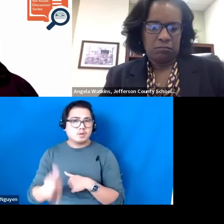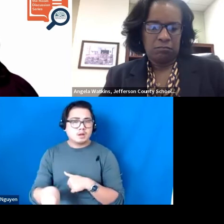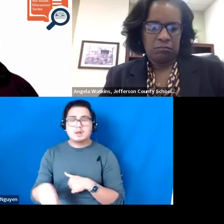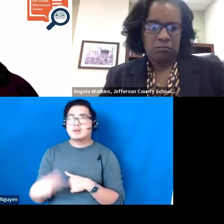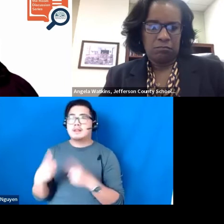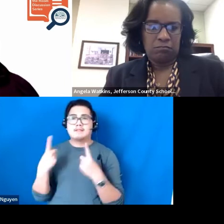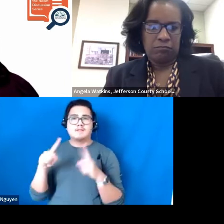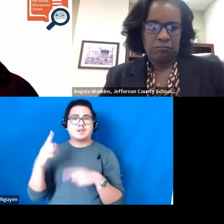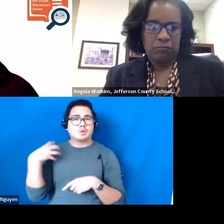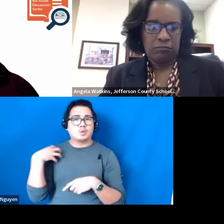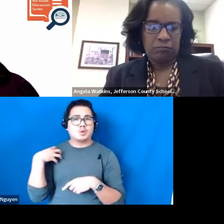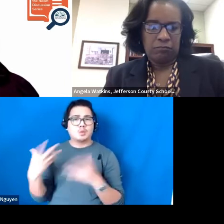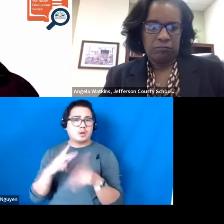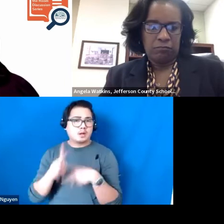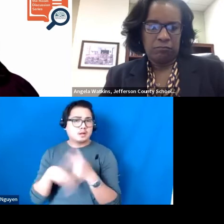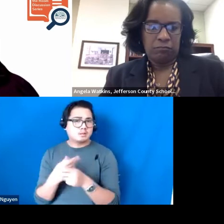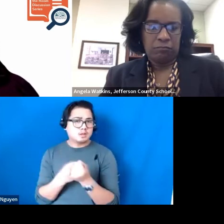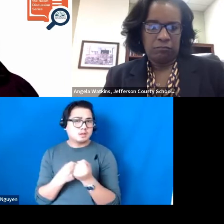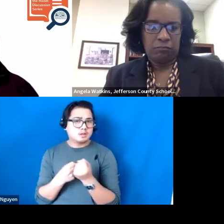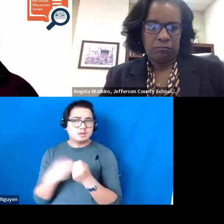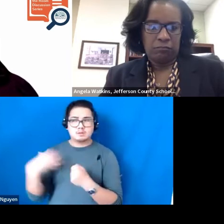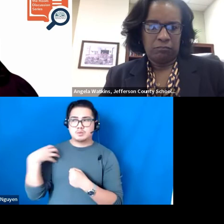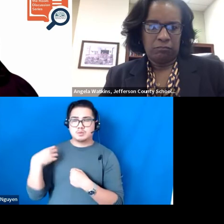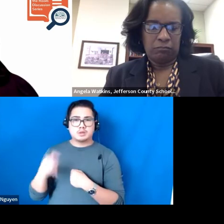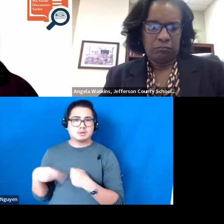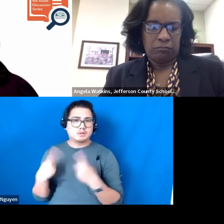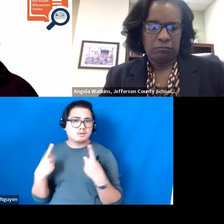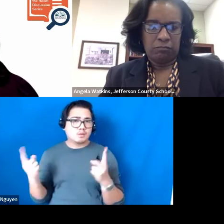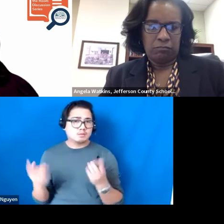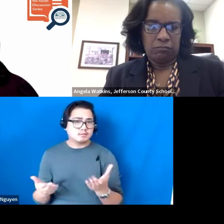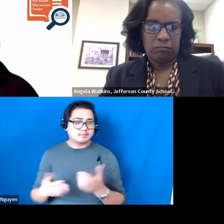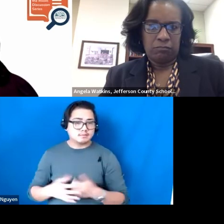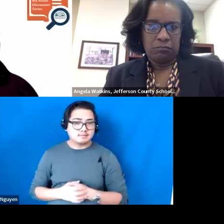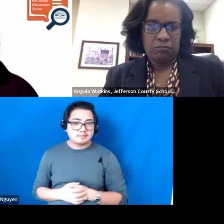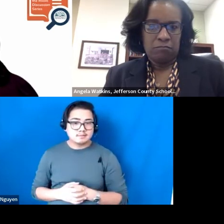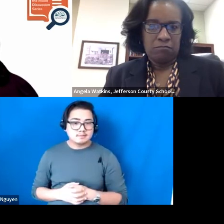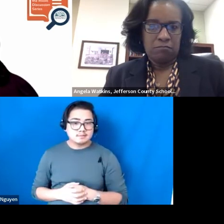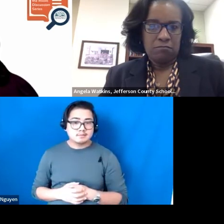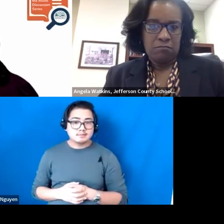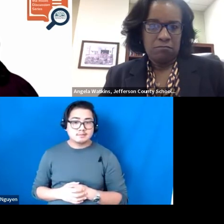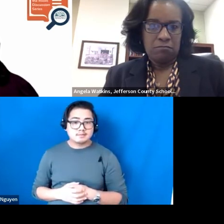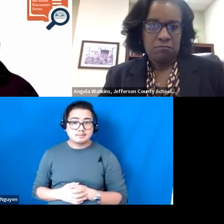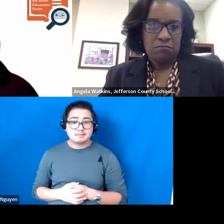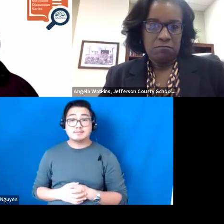what types of supports do coaches need to be successful? LAURA BOOKER, Ph.D.: Coaches can sometimes be lonely.